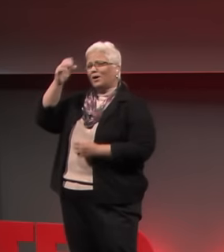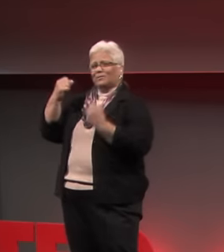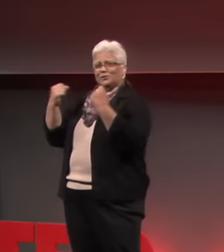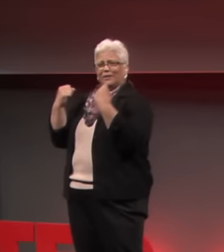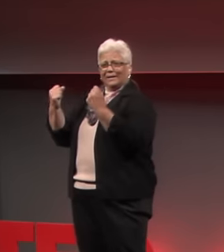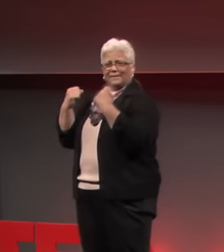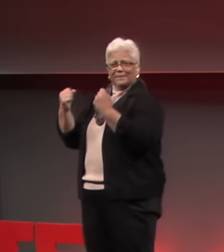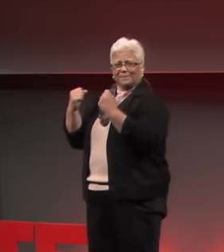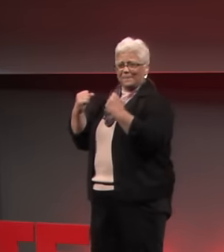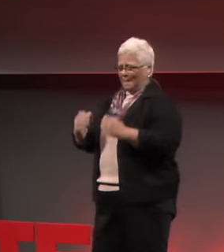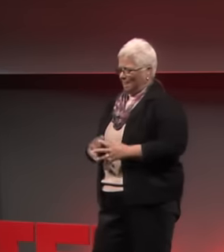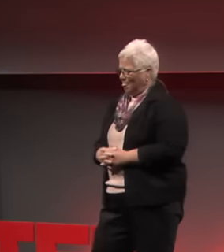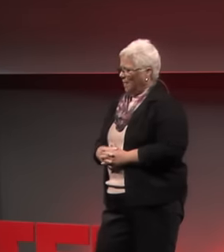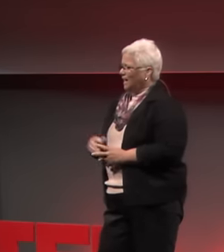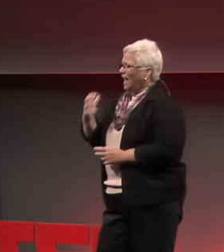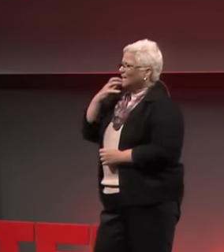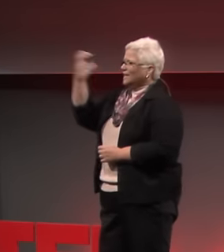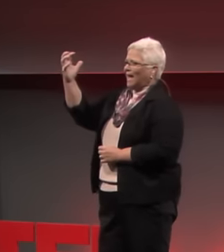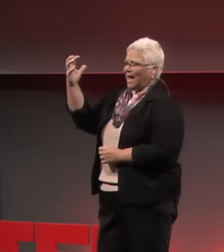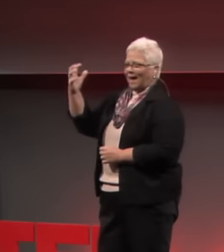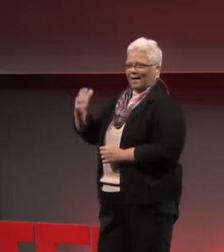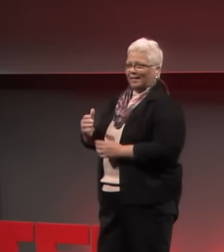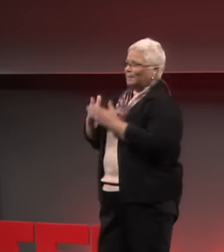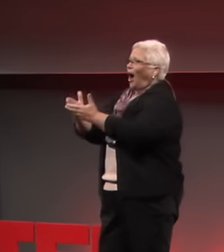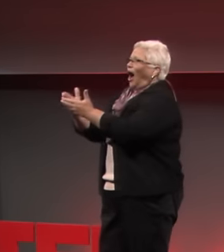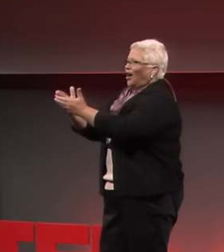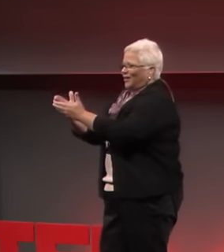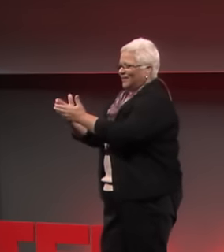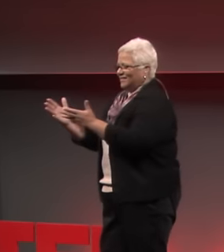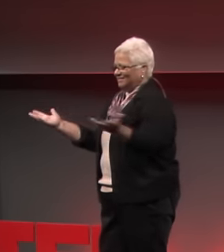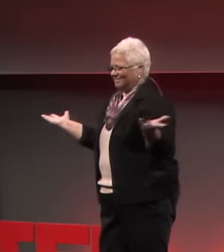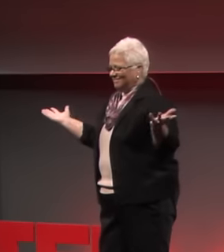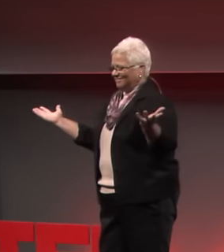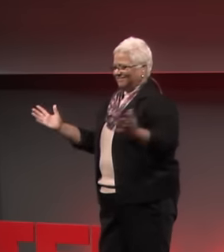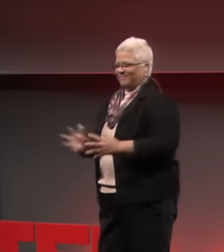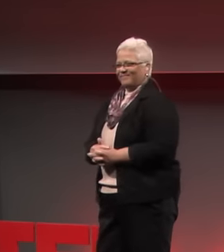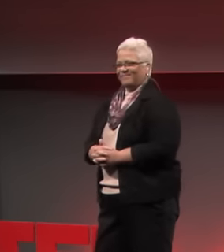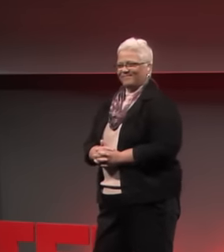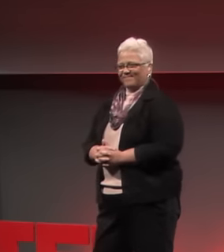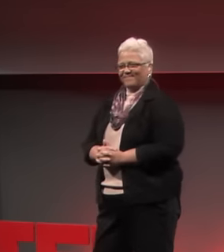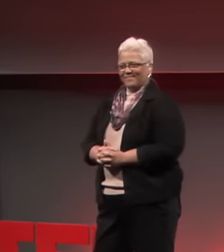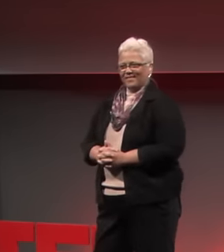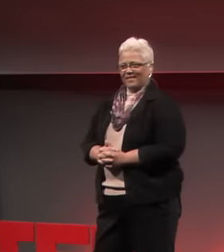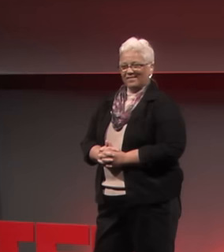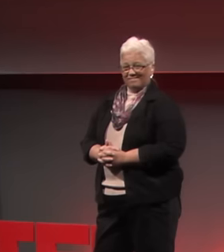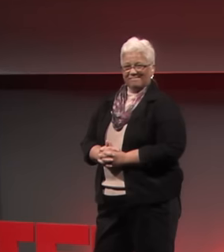My parents were driving, and out the window, I saw a boat and kept repeating the word.